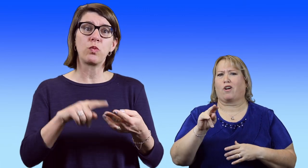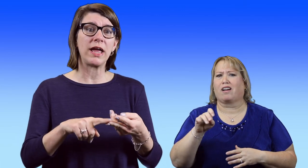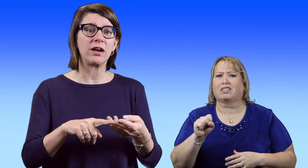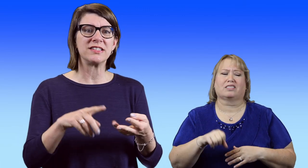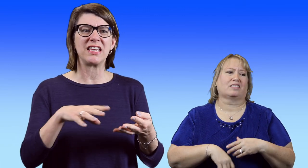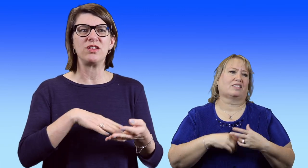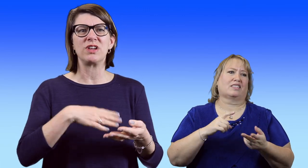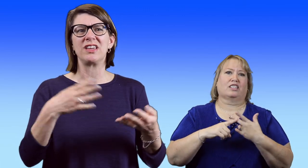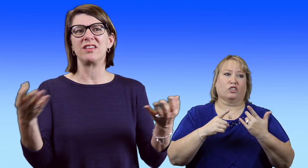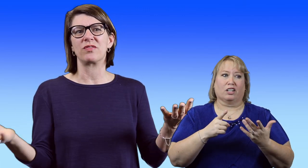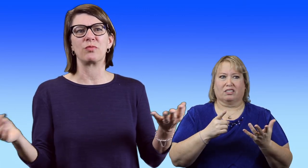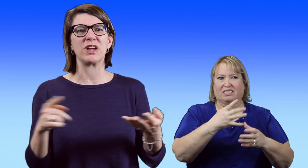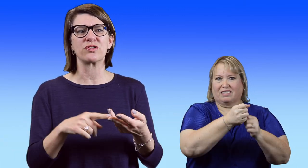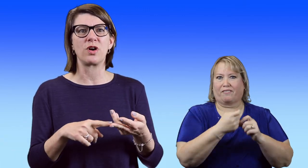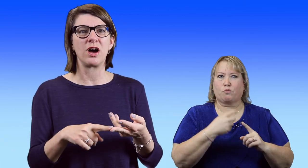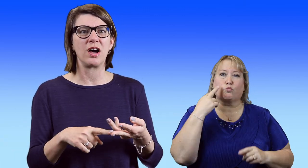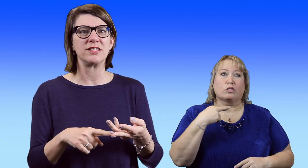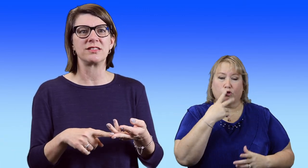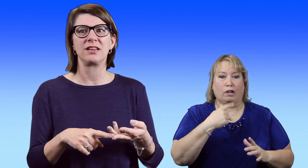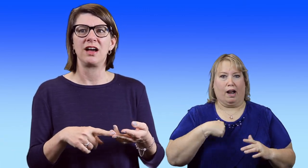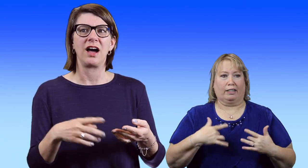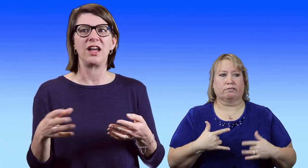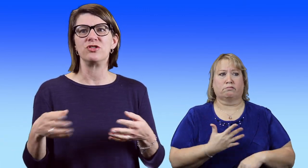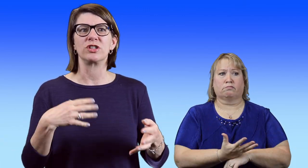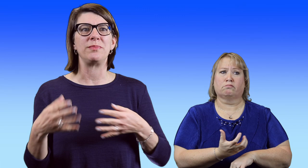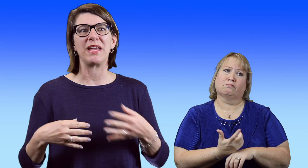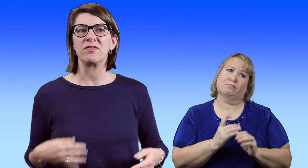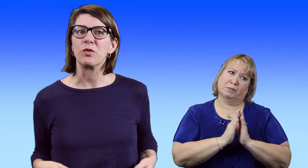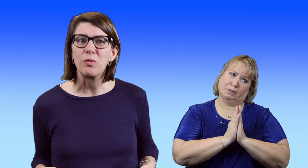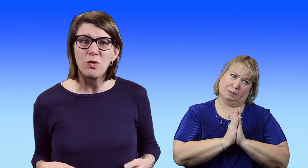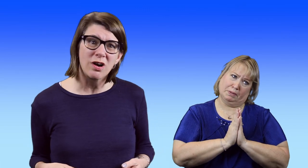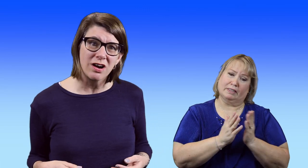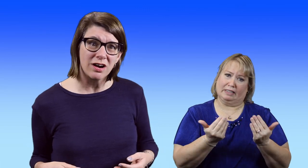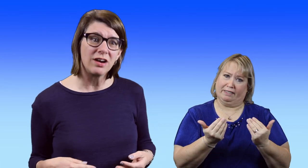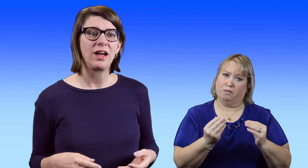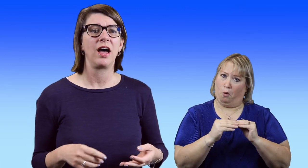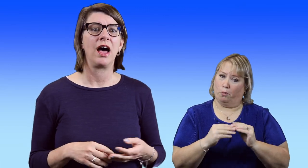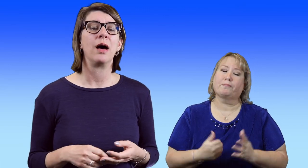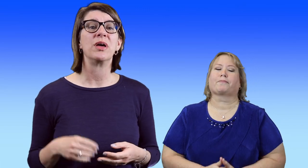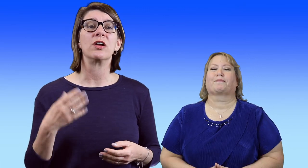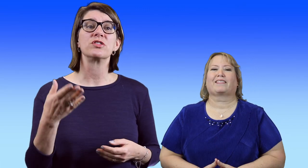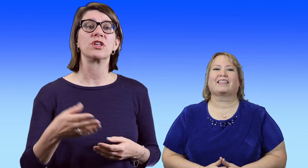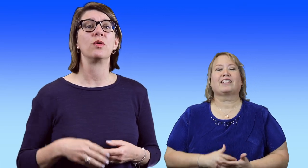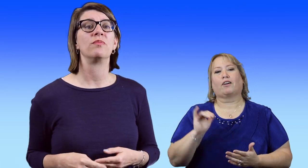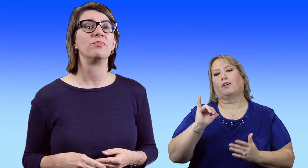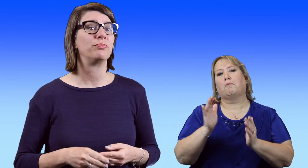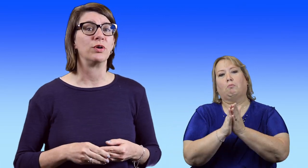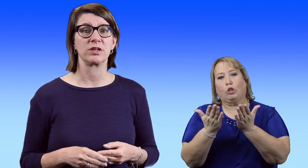crayons that you can get from restaurants. I usually beg for more and also books.